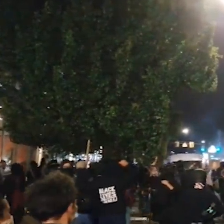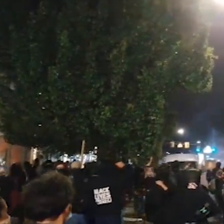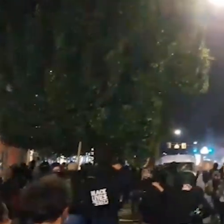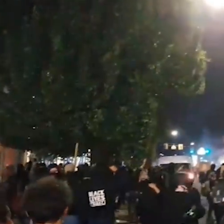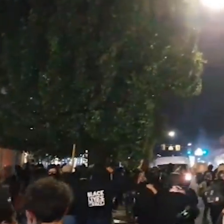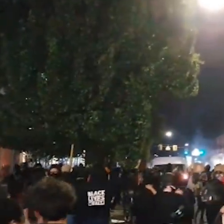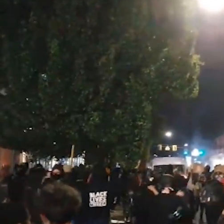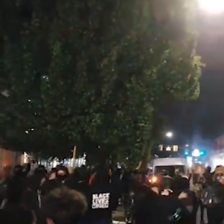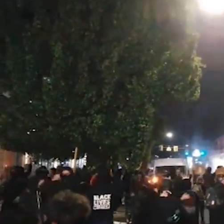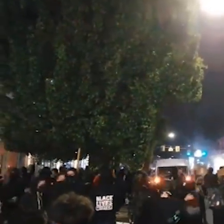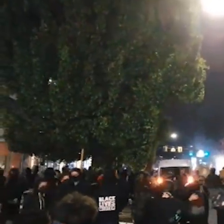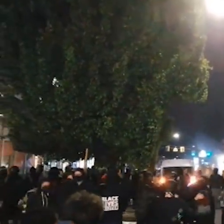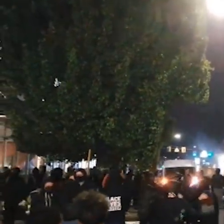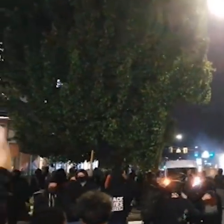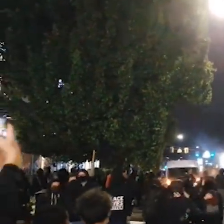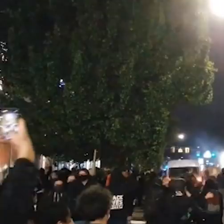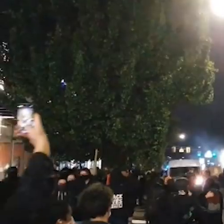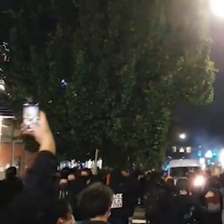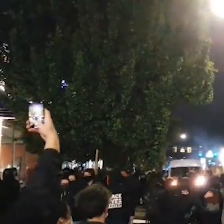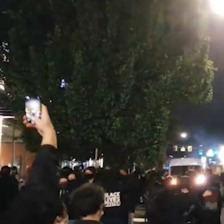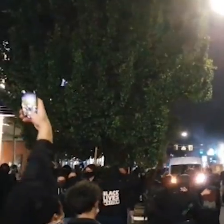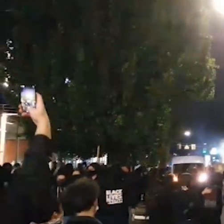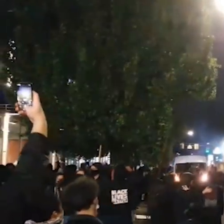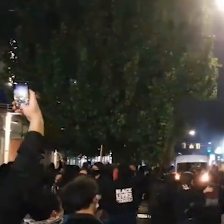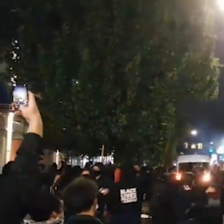going on up ahead.